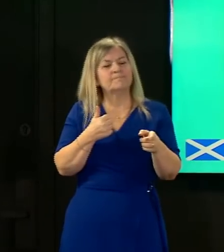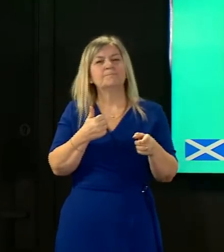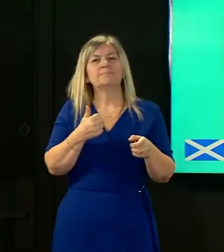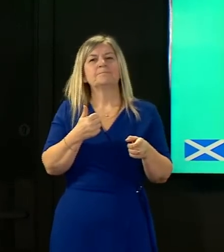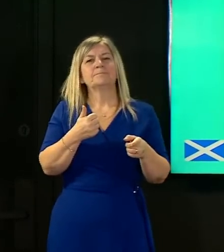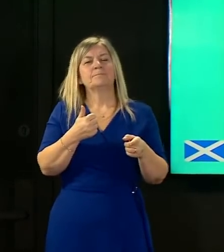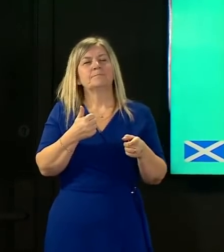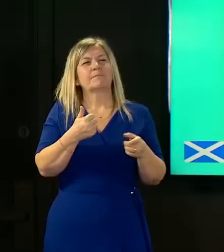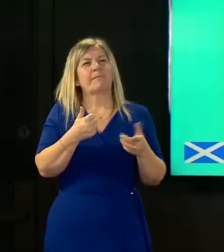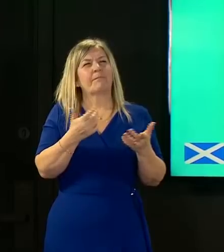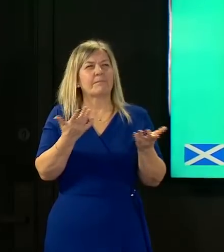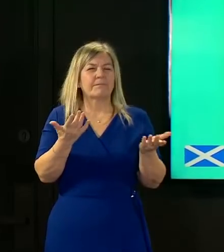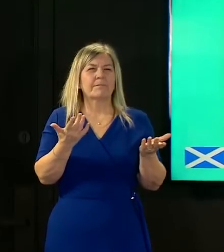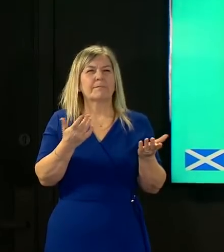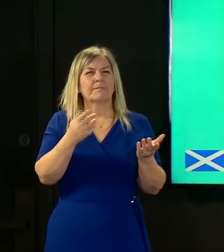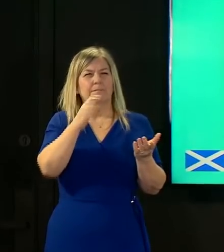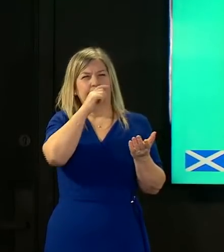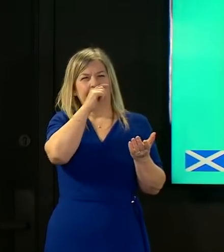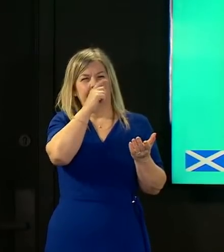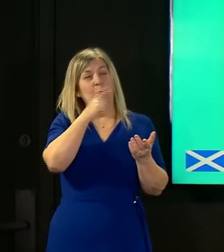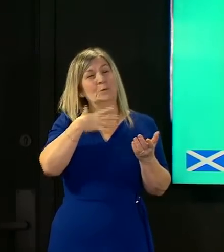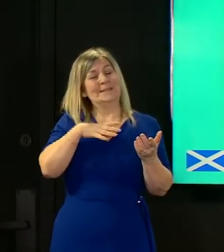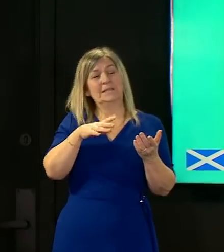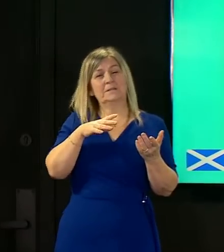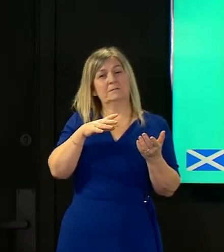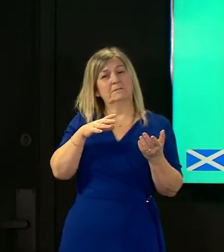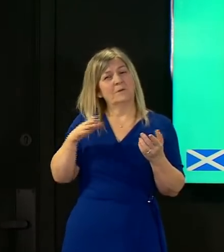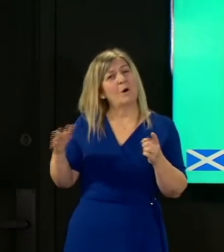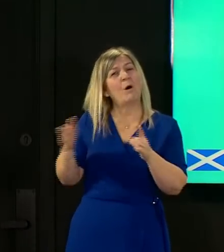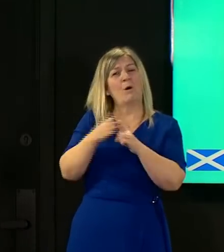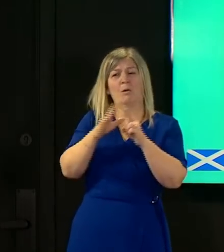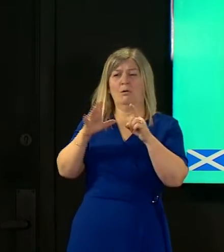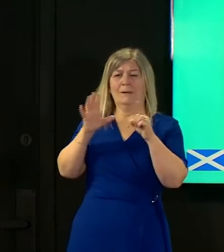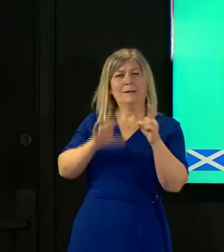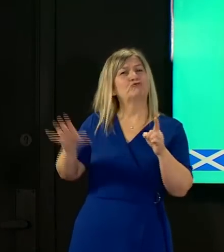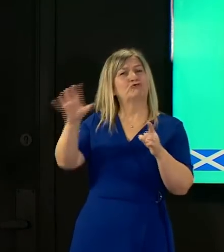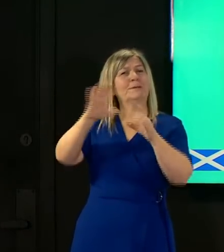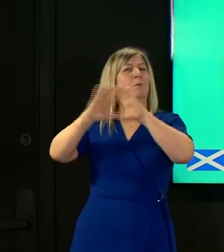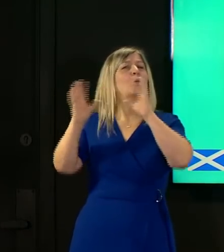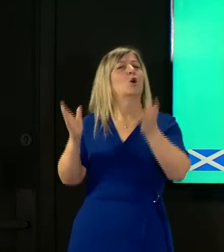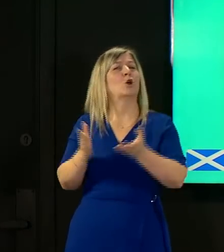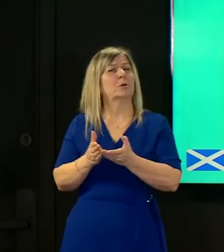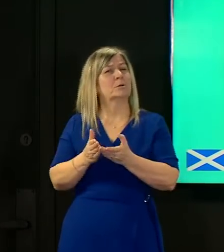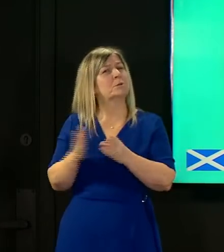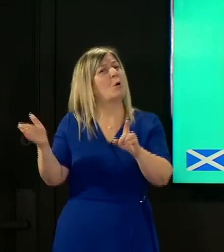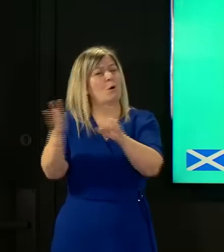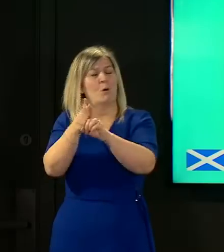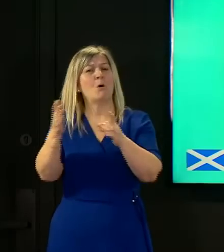there's there's a real need for all countries around the world to really reflect and consider